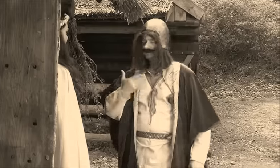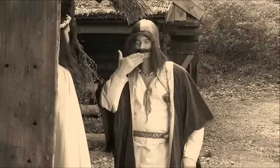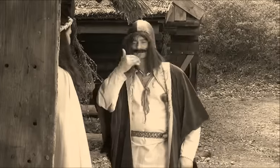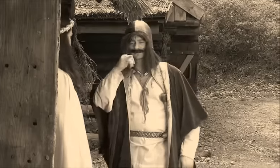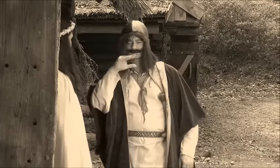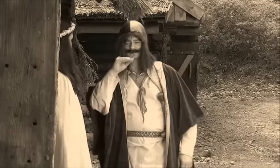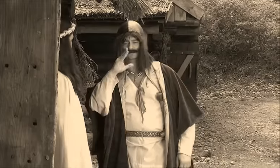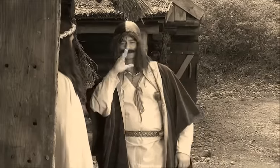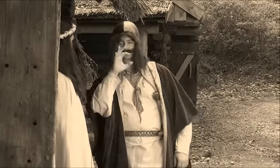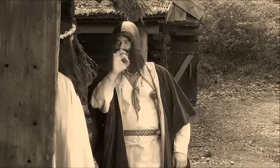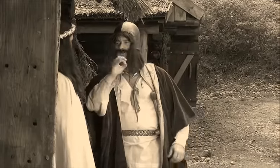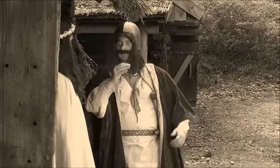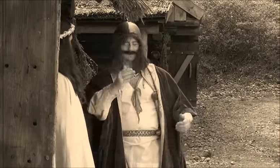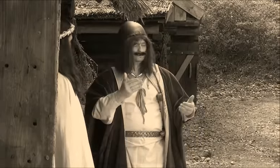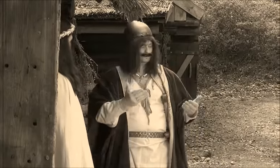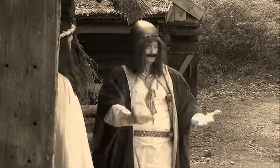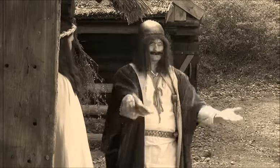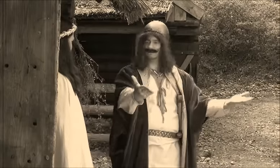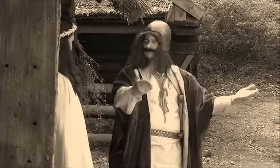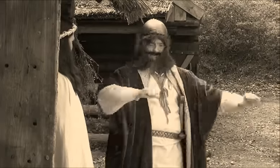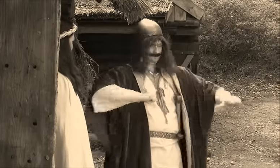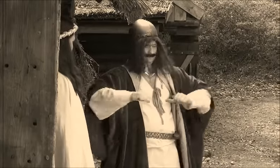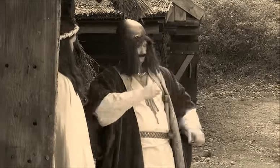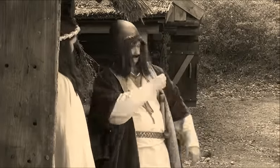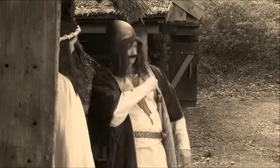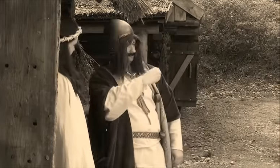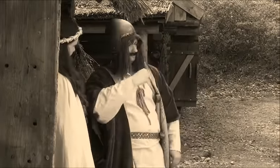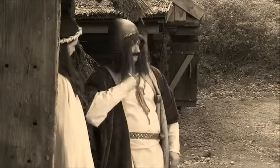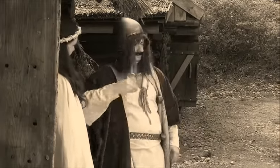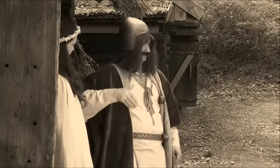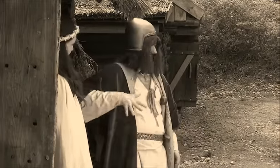I, Mieszko, the ruler of the Polans,